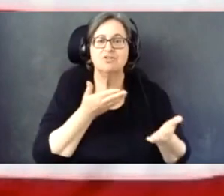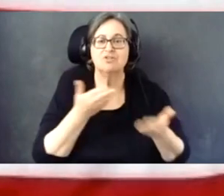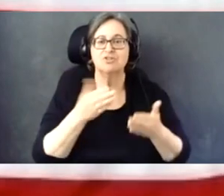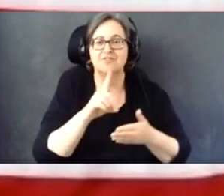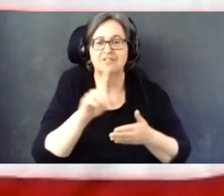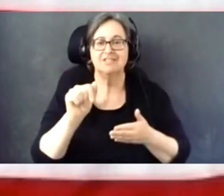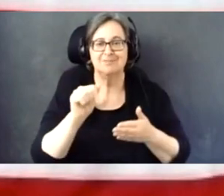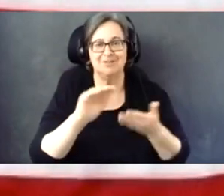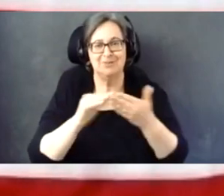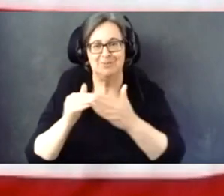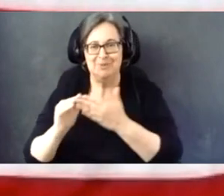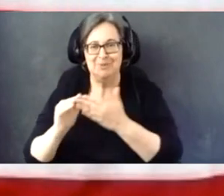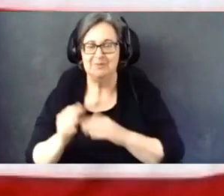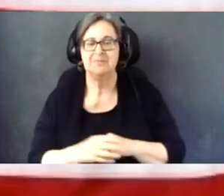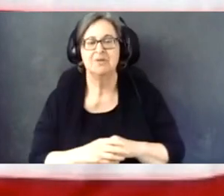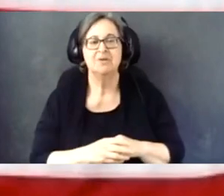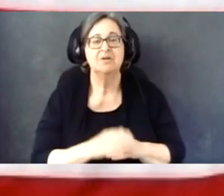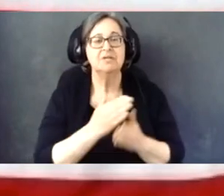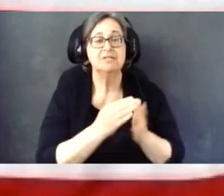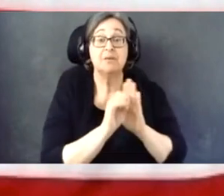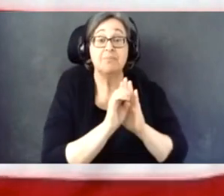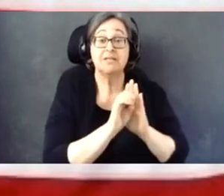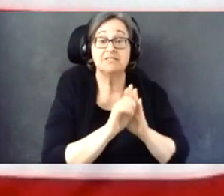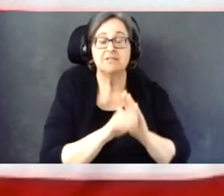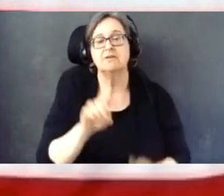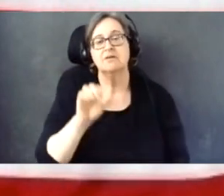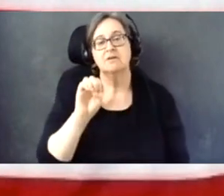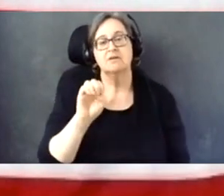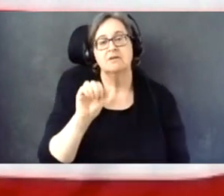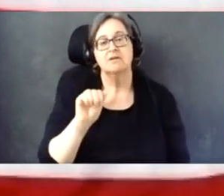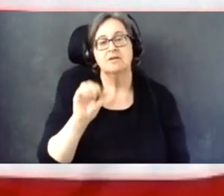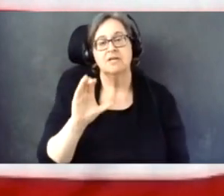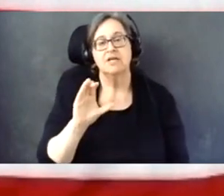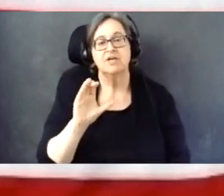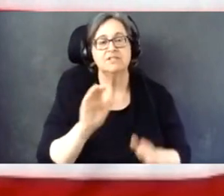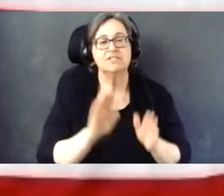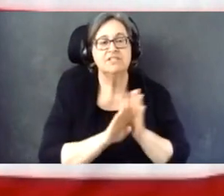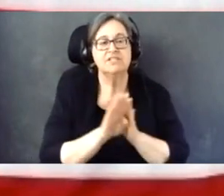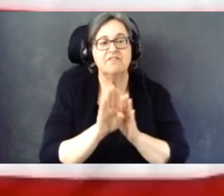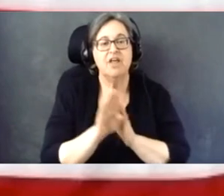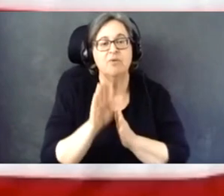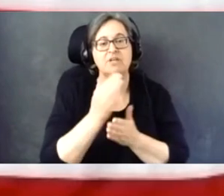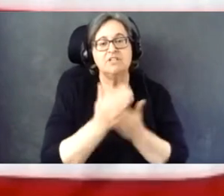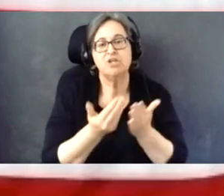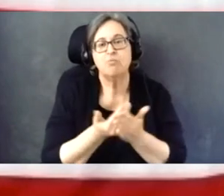Some examples, the EAC is developing some new tools, resource and best practices to